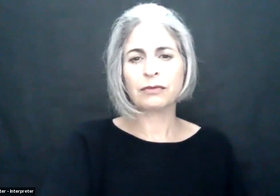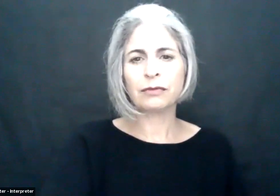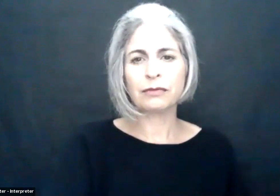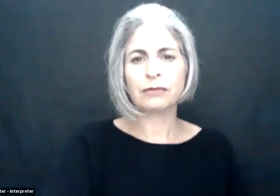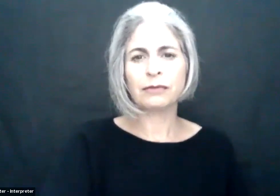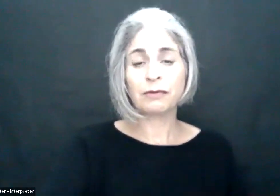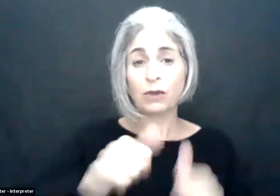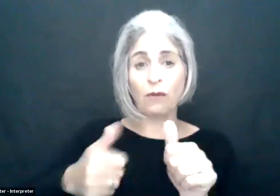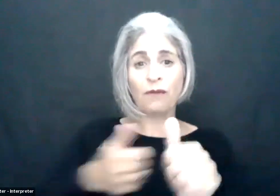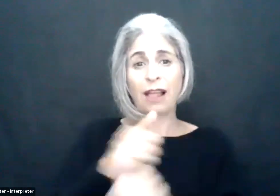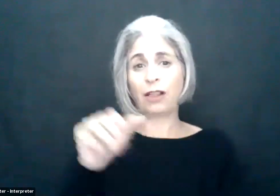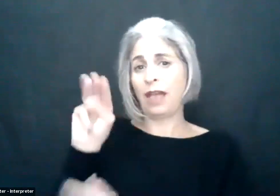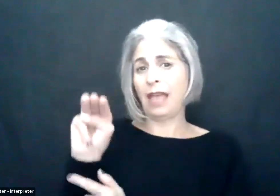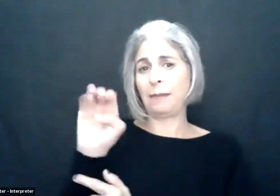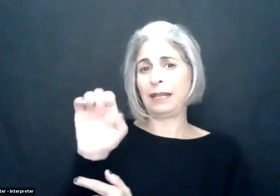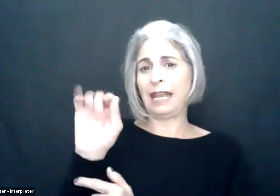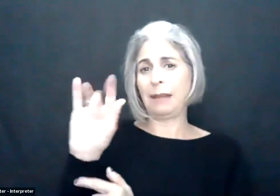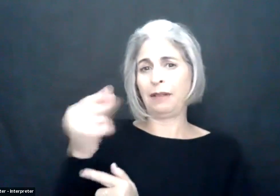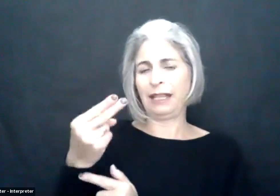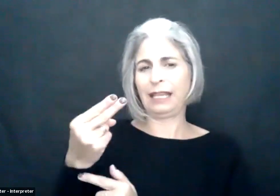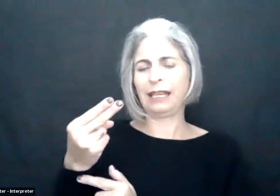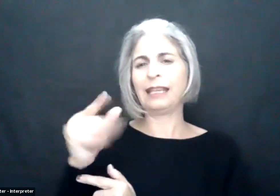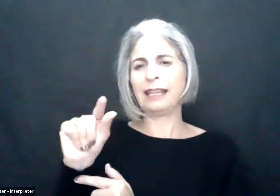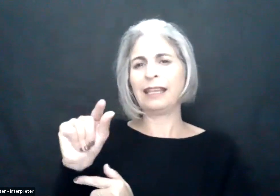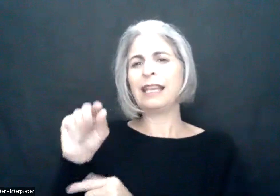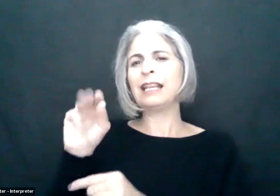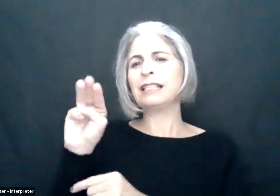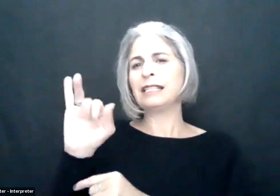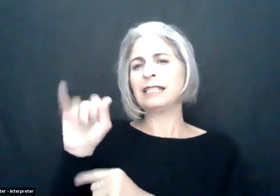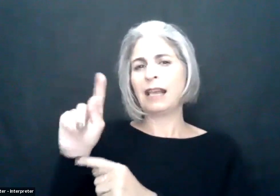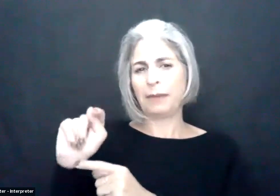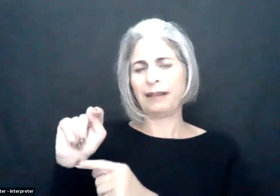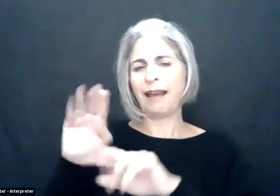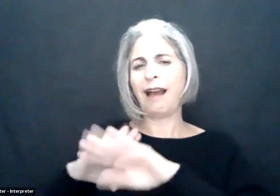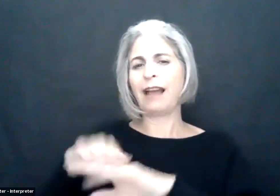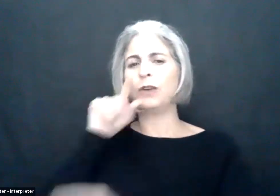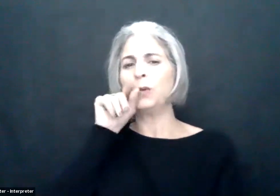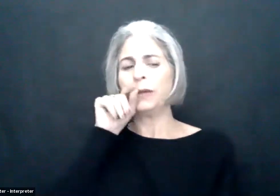interpreters and captionists today.